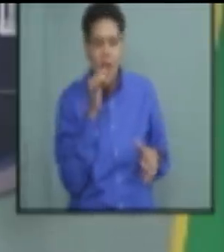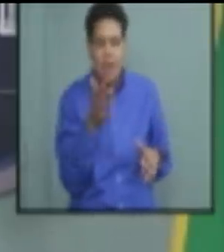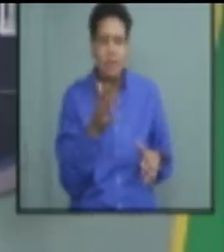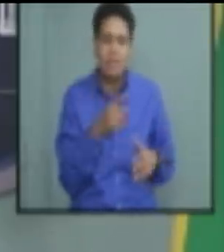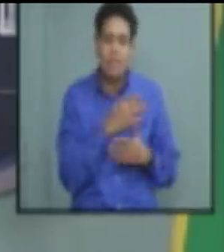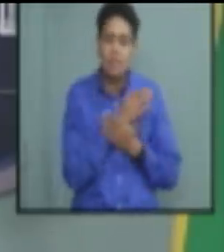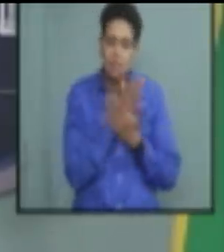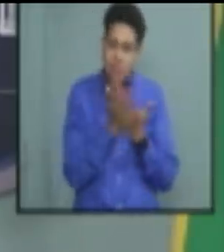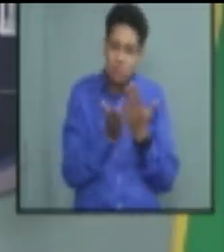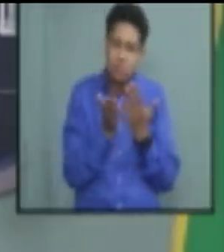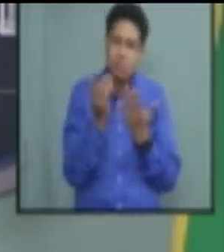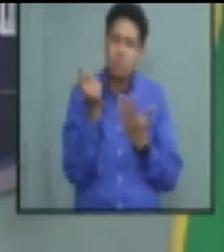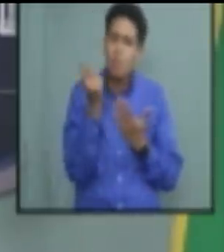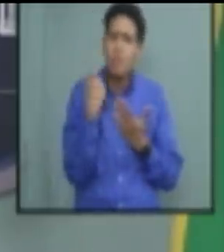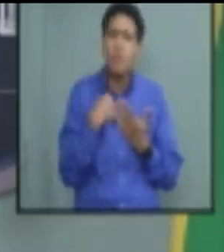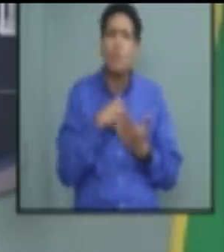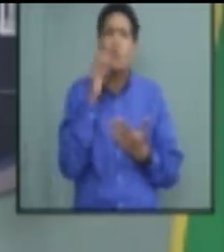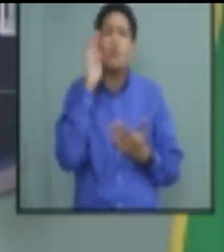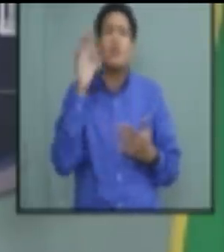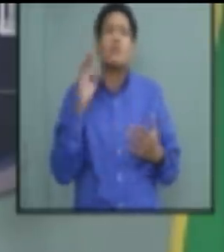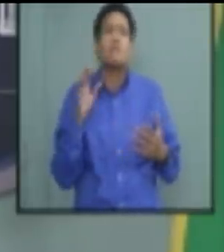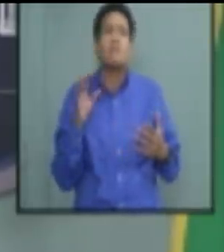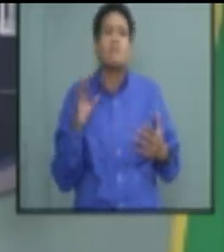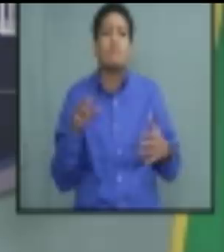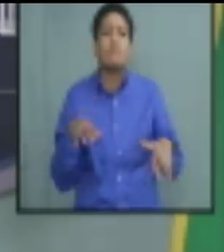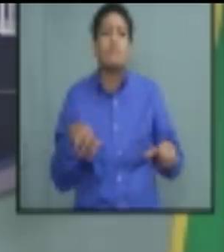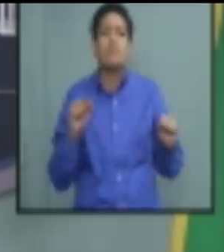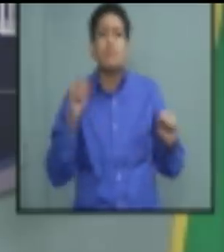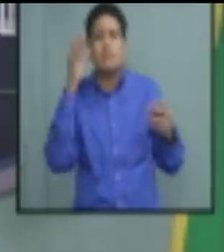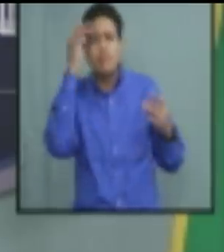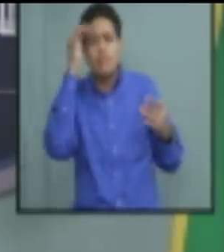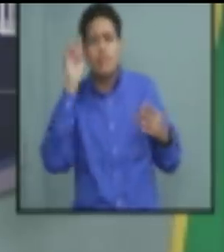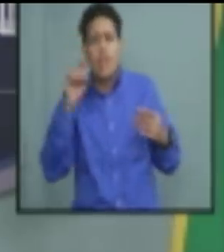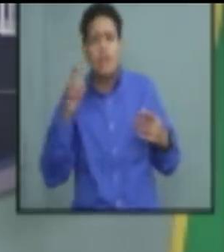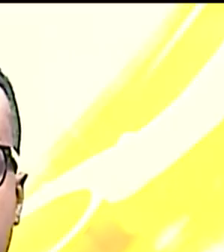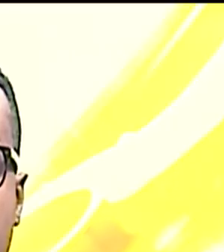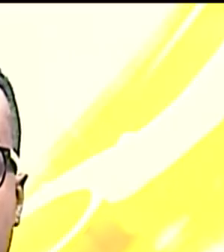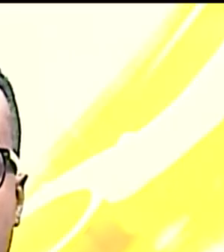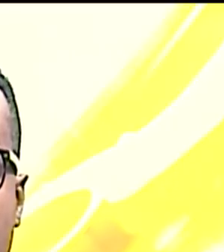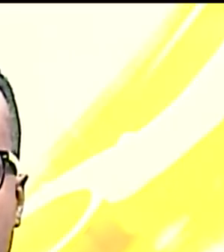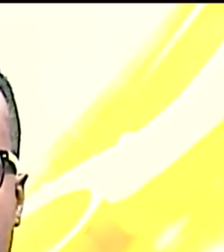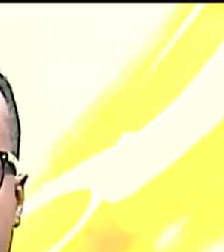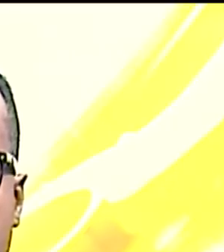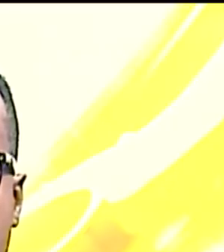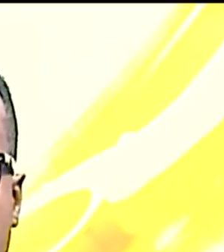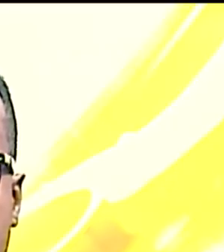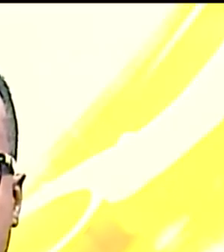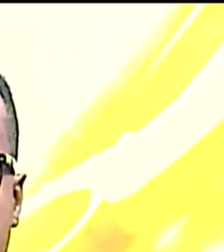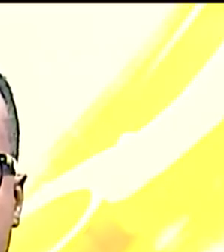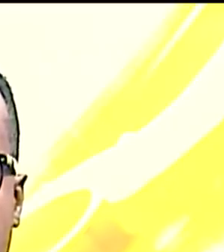are something that you will take under consideration we go to news of a sees no